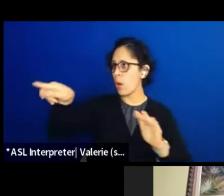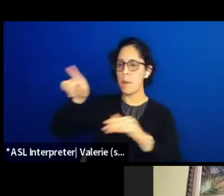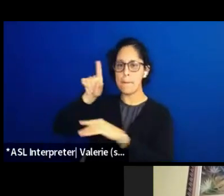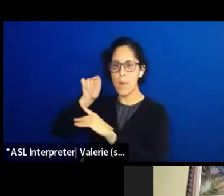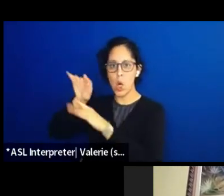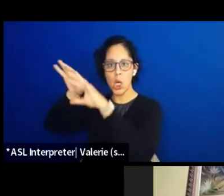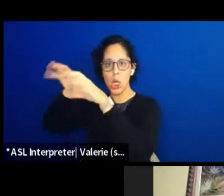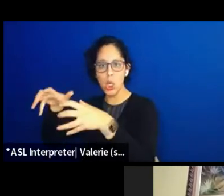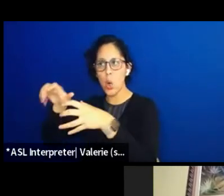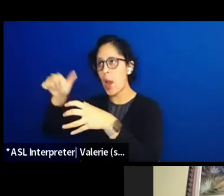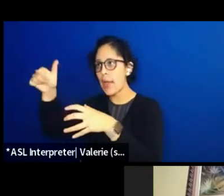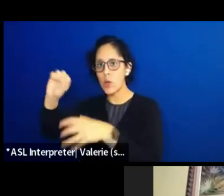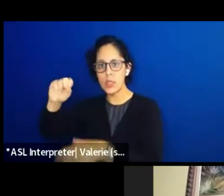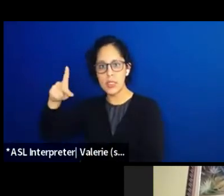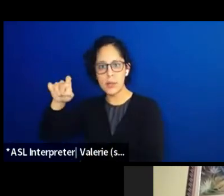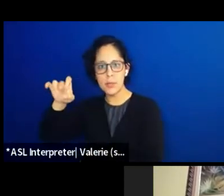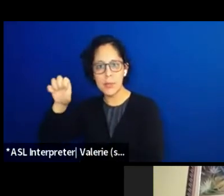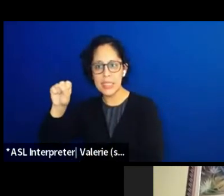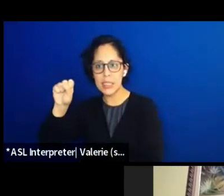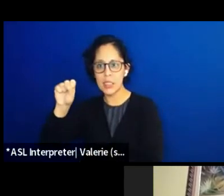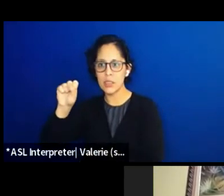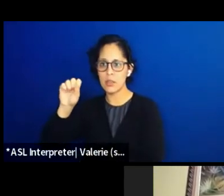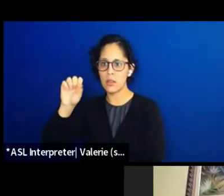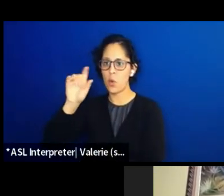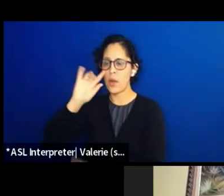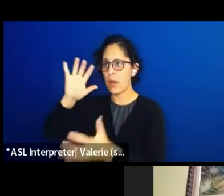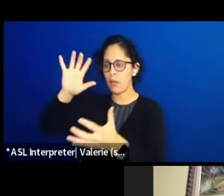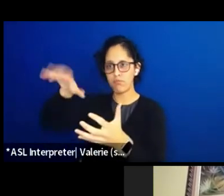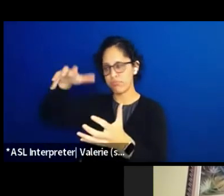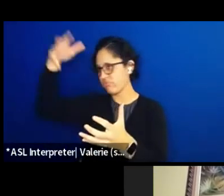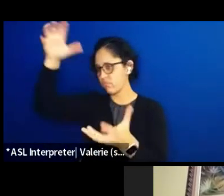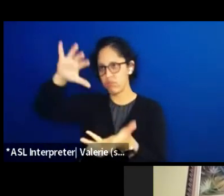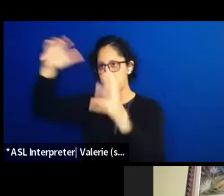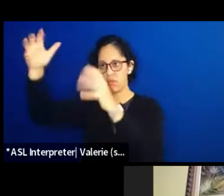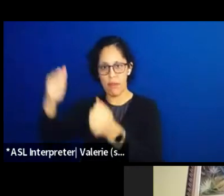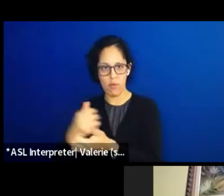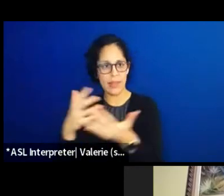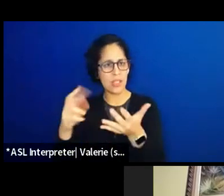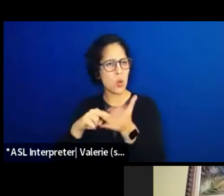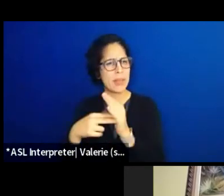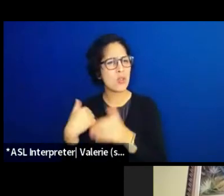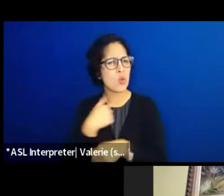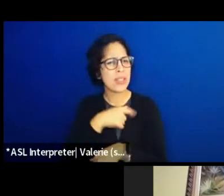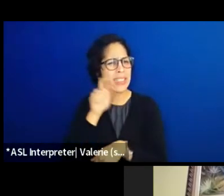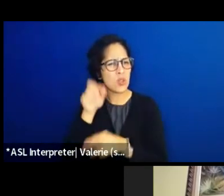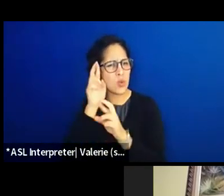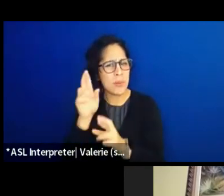It's rather that we love all of the species out here. So let's increase funding for Everglades restoration